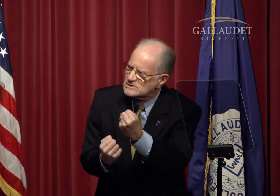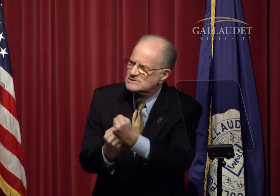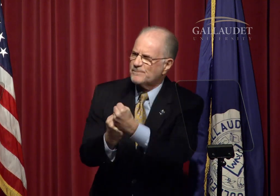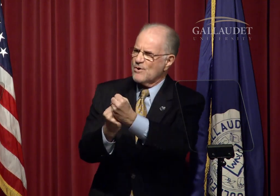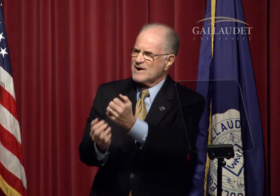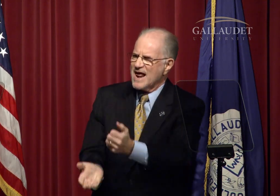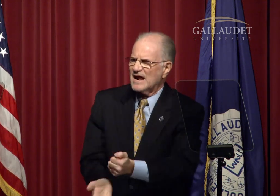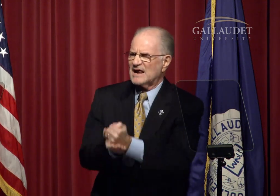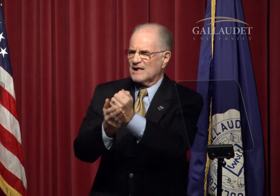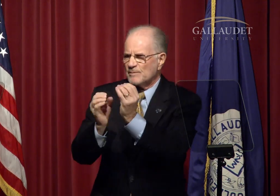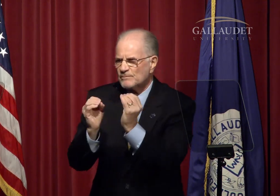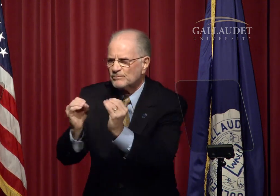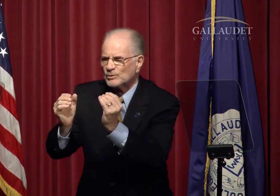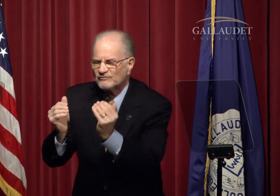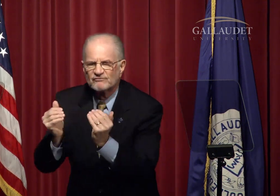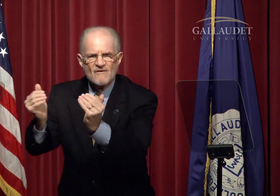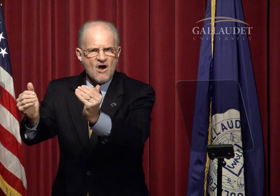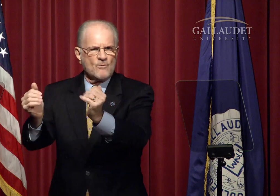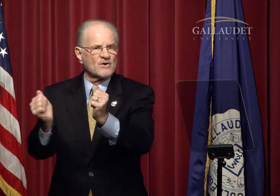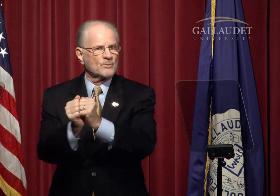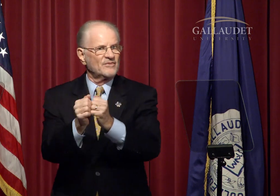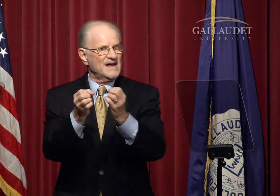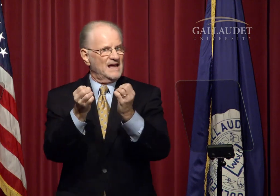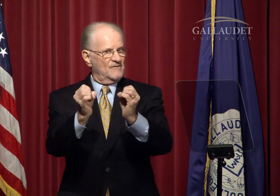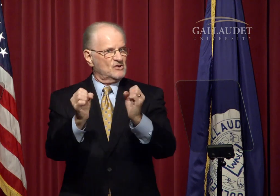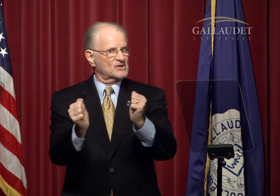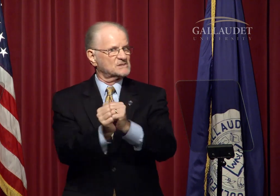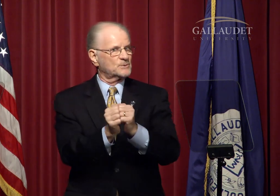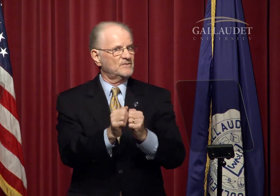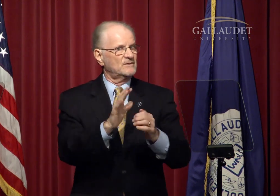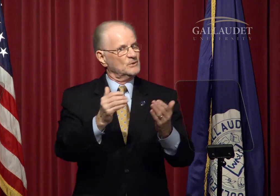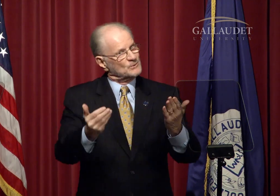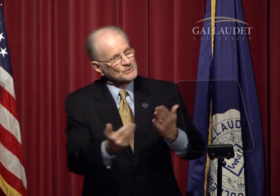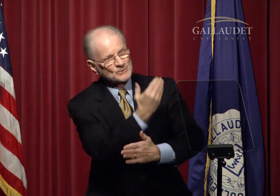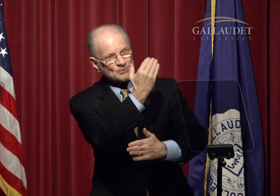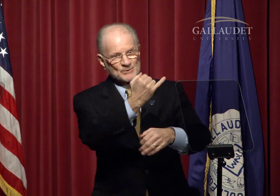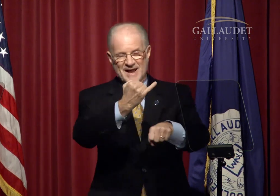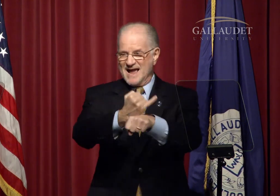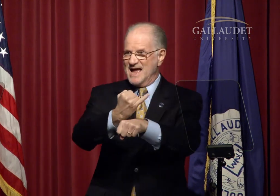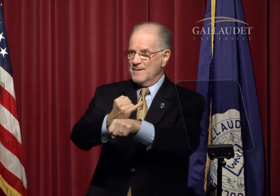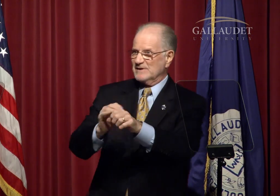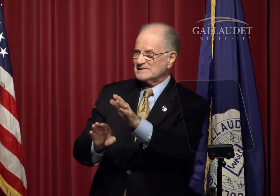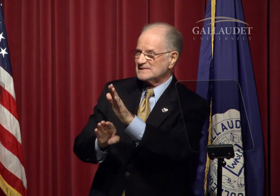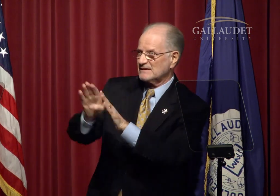I will continue to support and help move forward our efforts with...